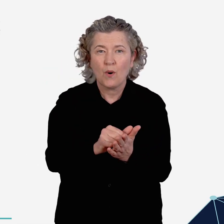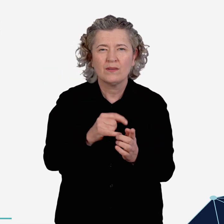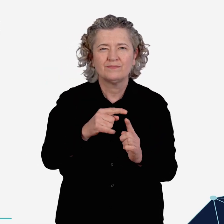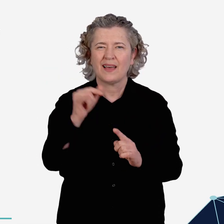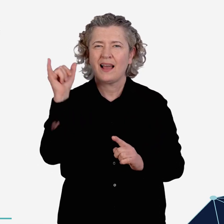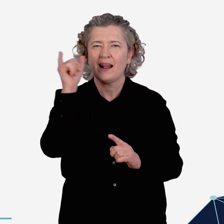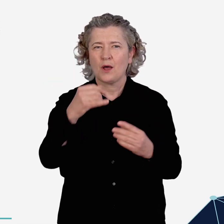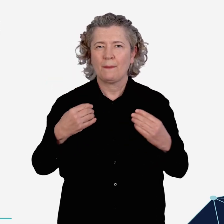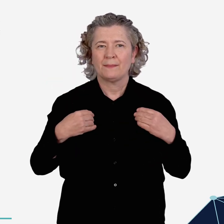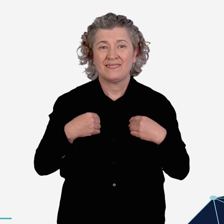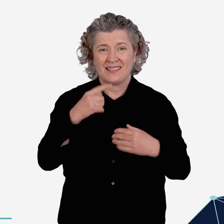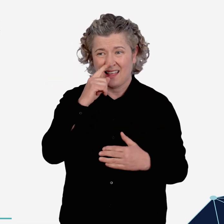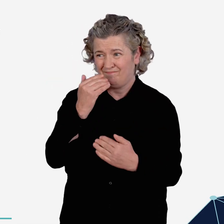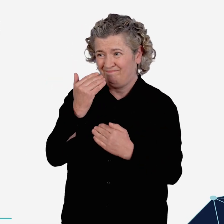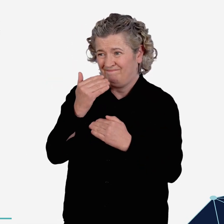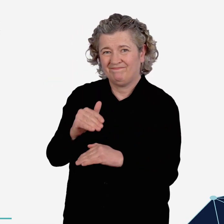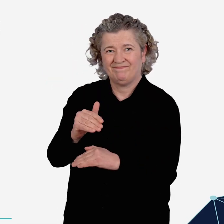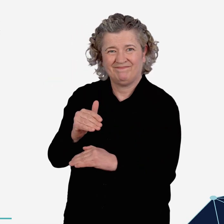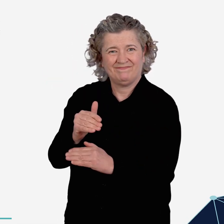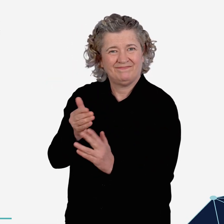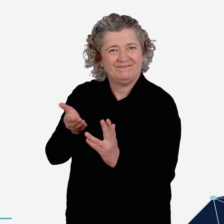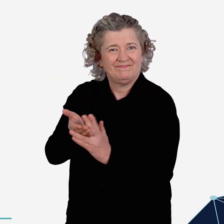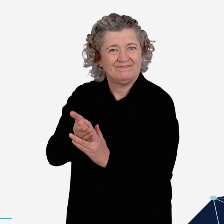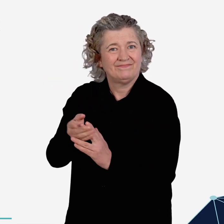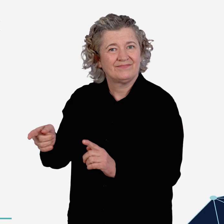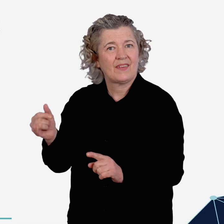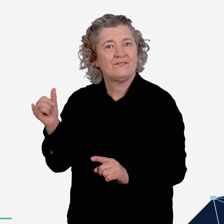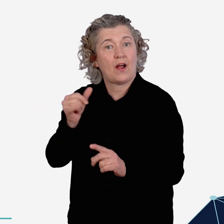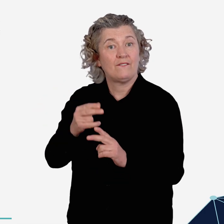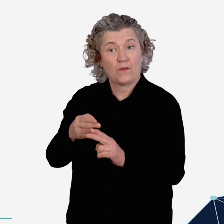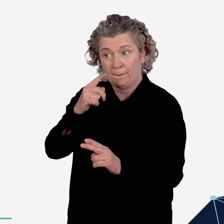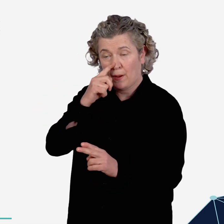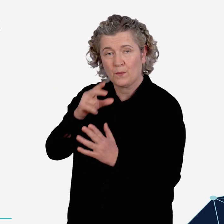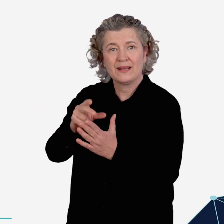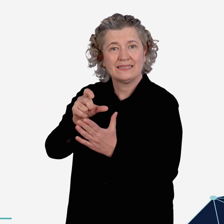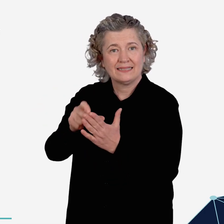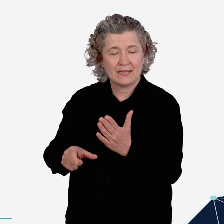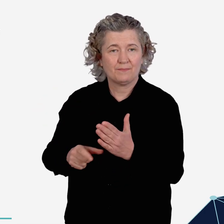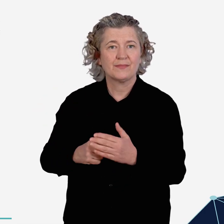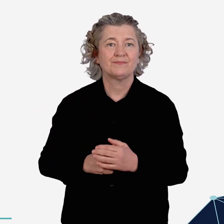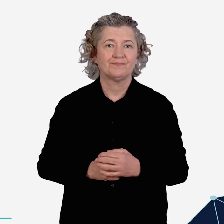and airlines can restrict access to air travel for people with disability.